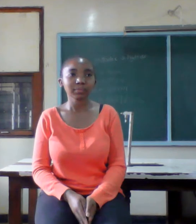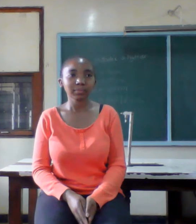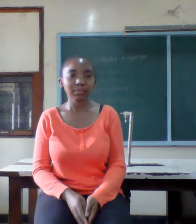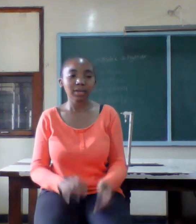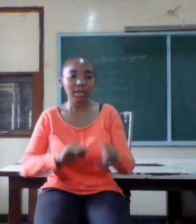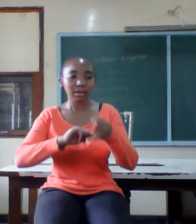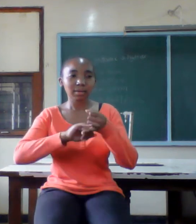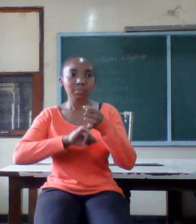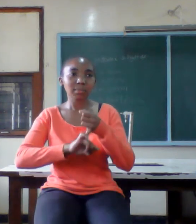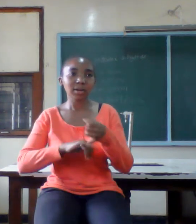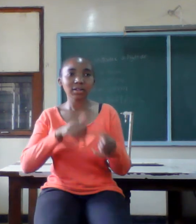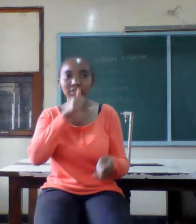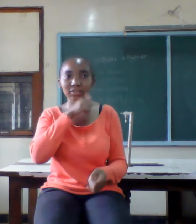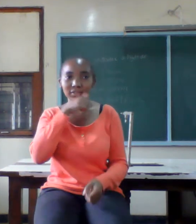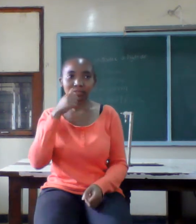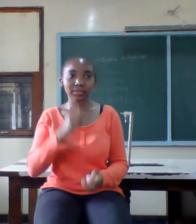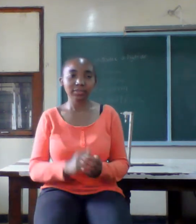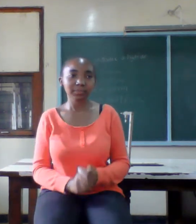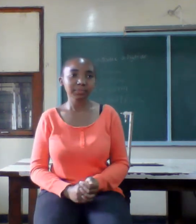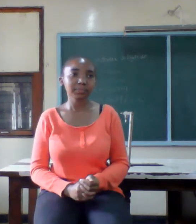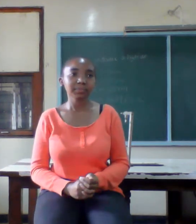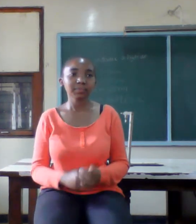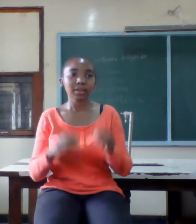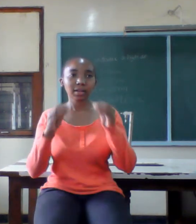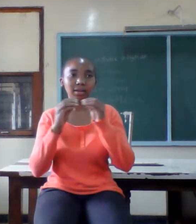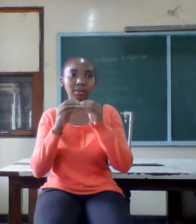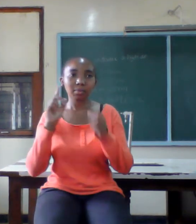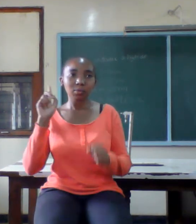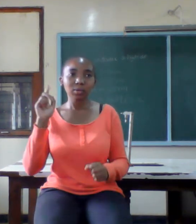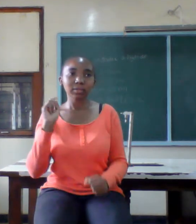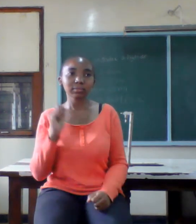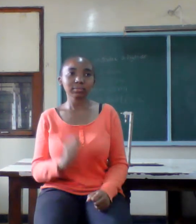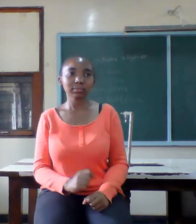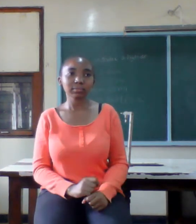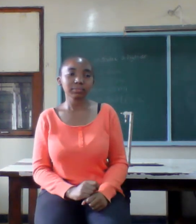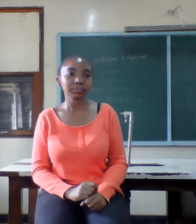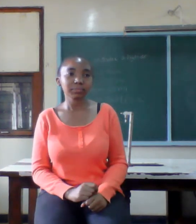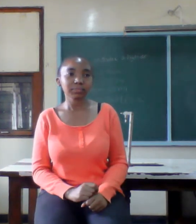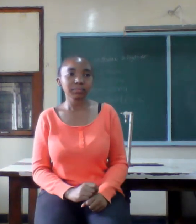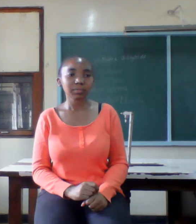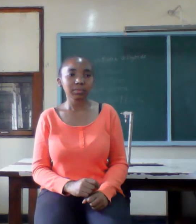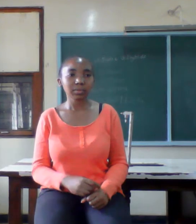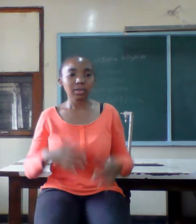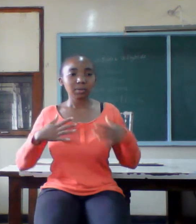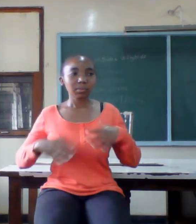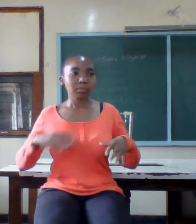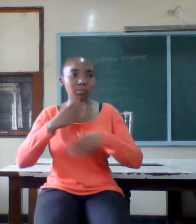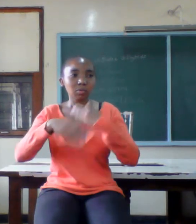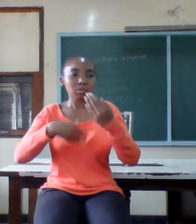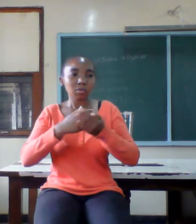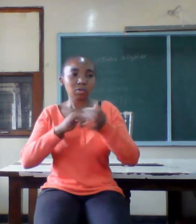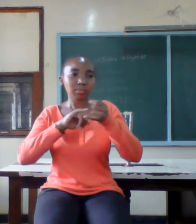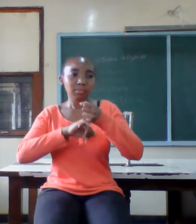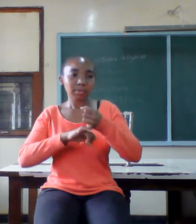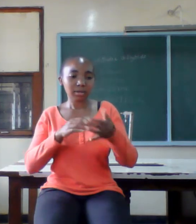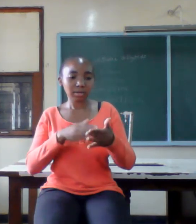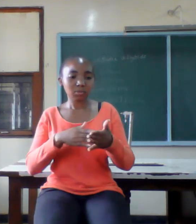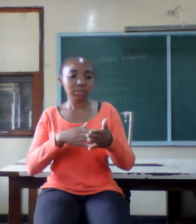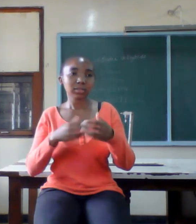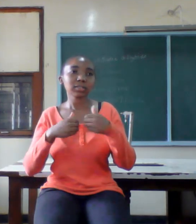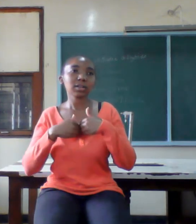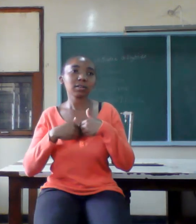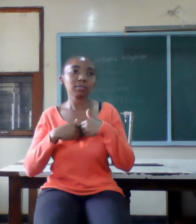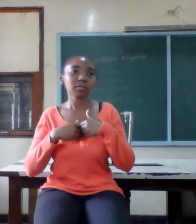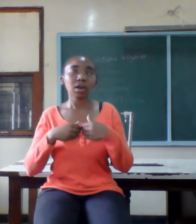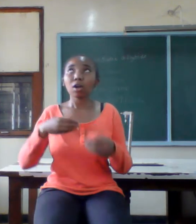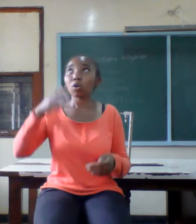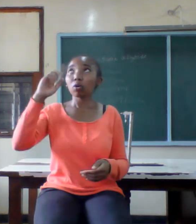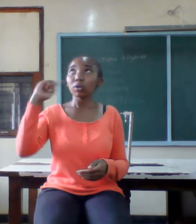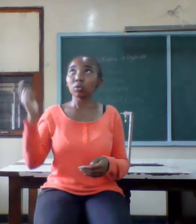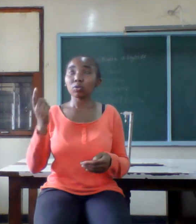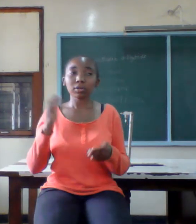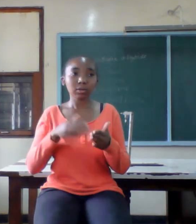Secret in marriage secret one everyone you marry has a weakness only God does not have a weakness